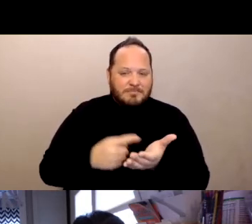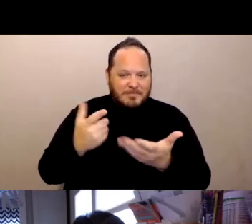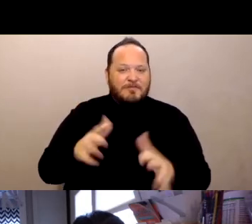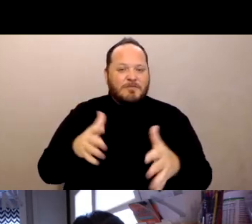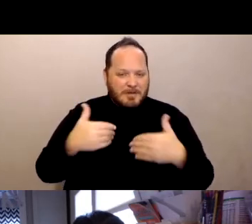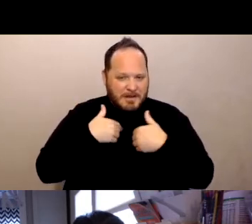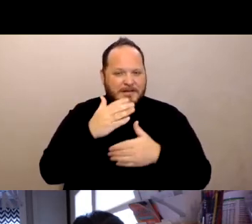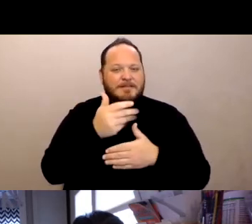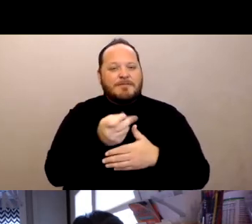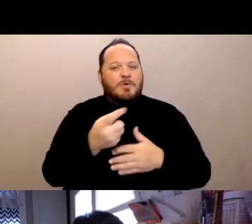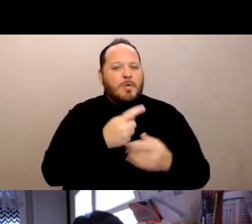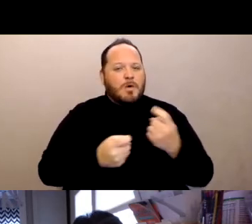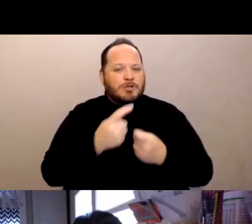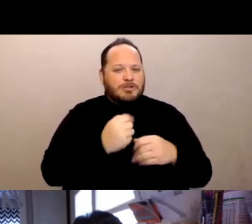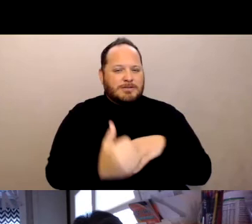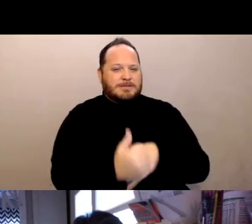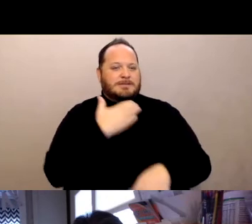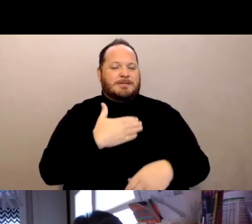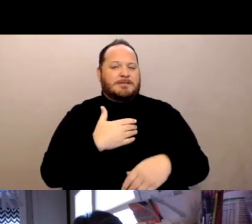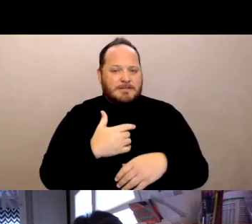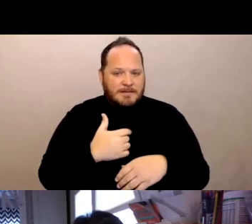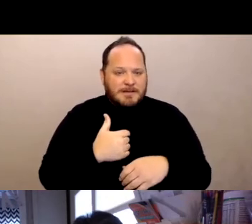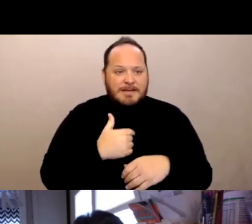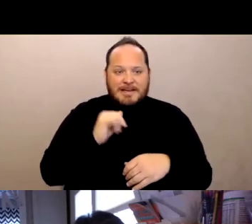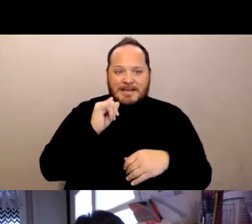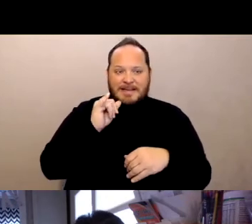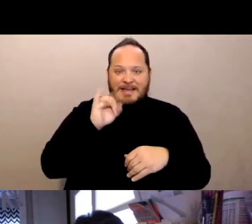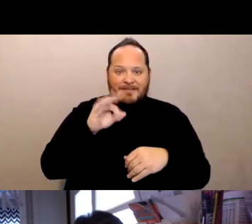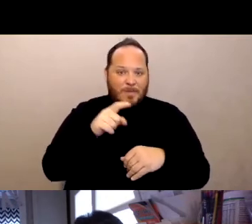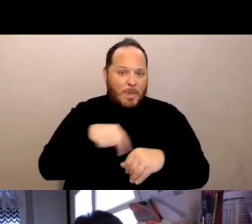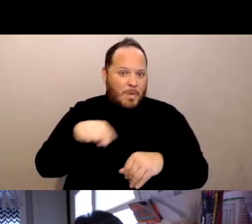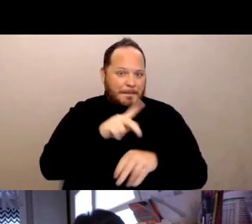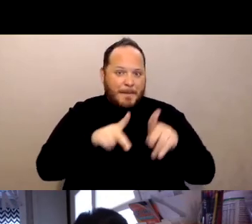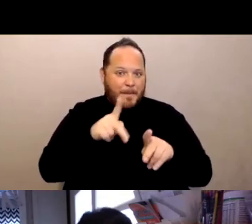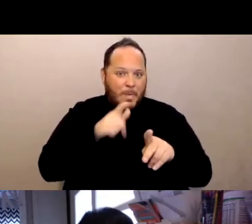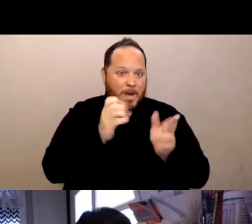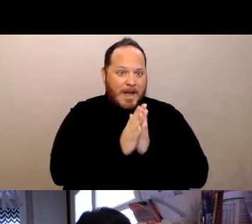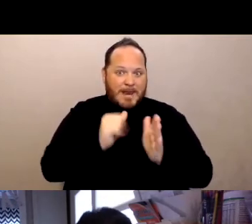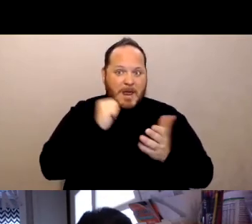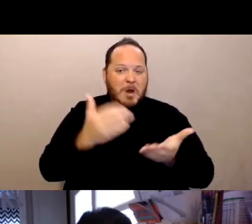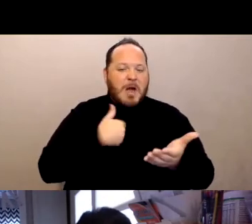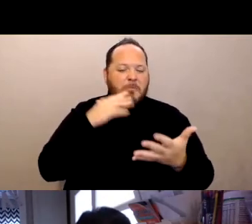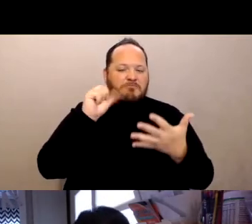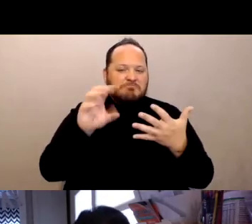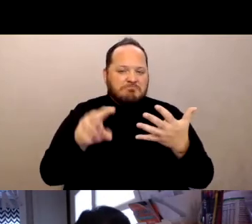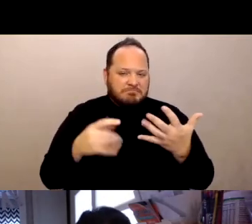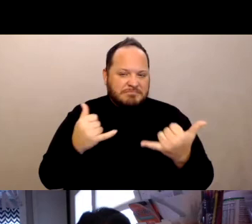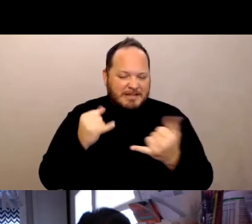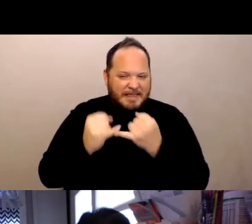and I'll just ask them for the people if they're not on. Okay, Dave, go ahead and stop sharing your screen